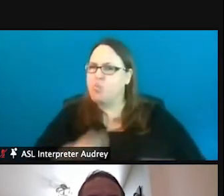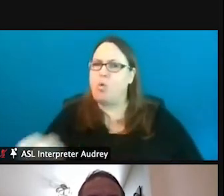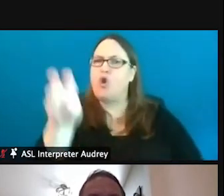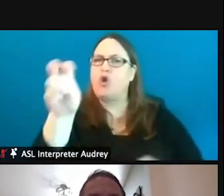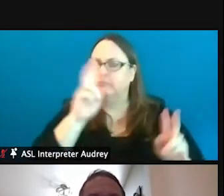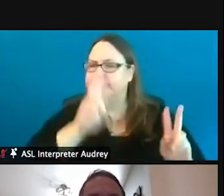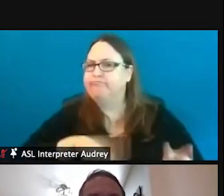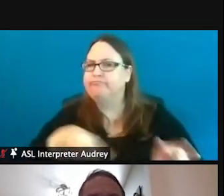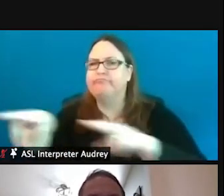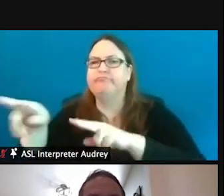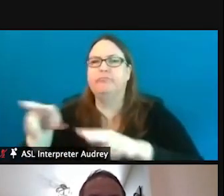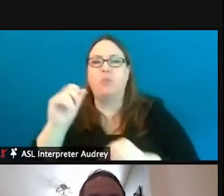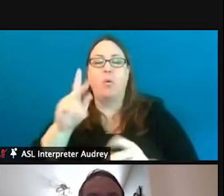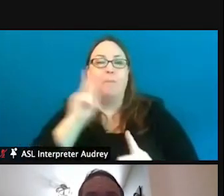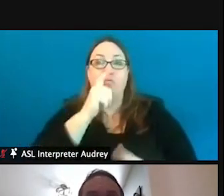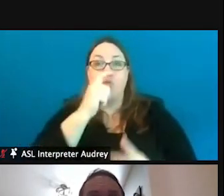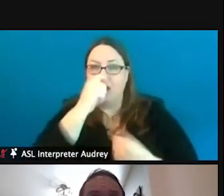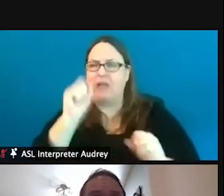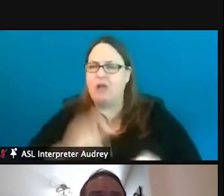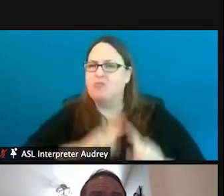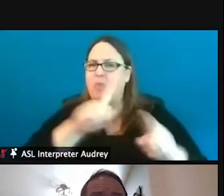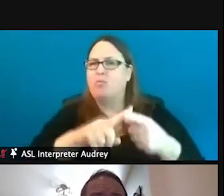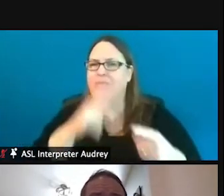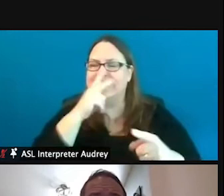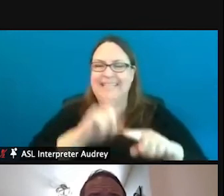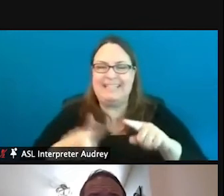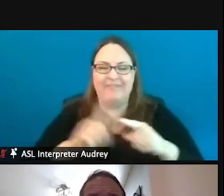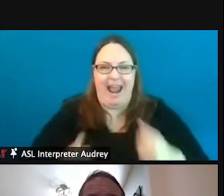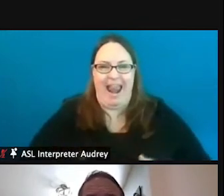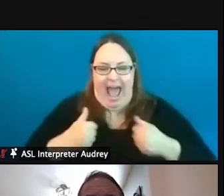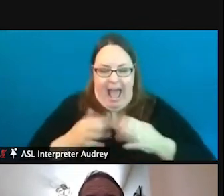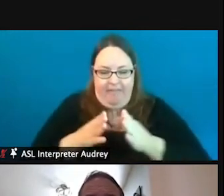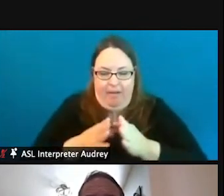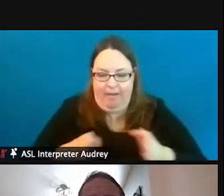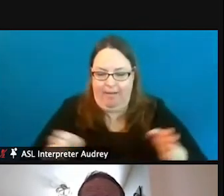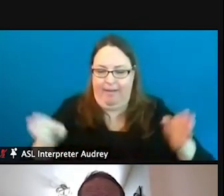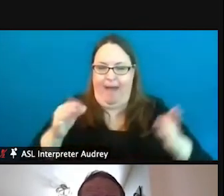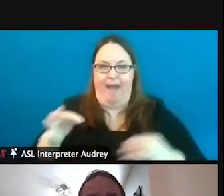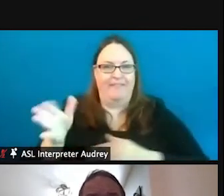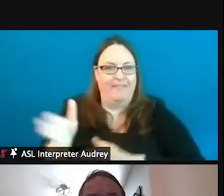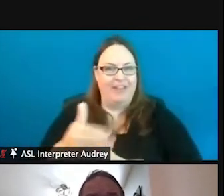So, the interested people can go see different life stages of fish, as well as how those